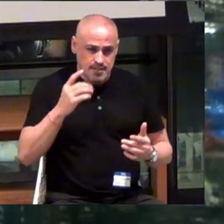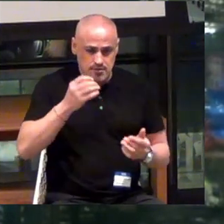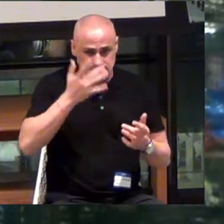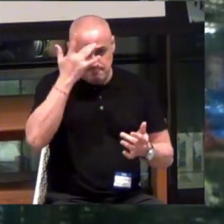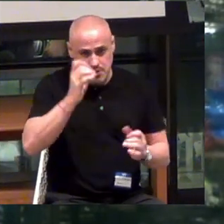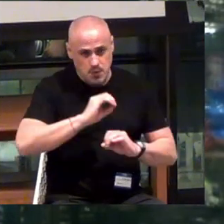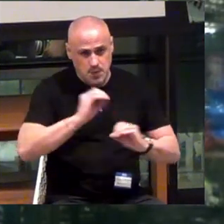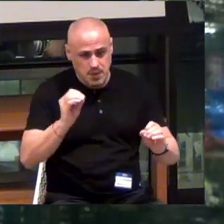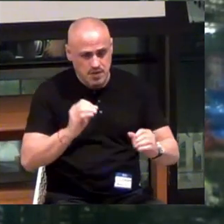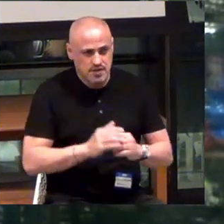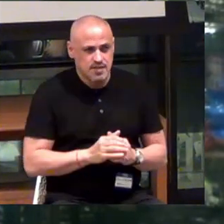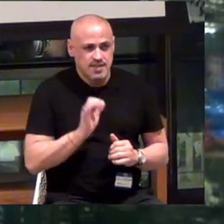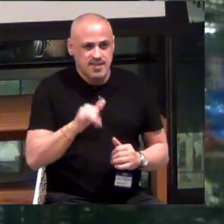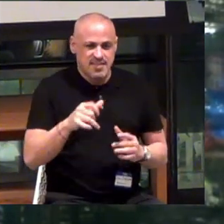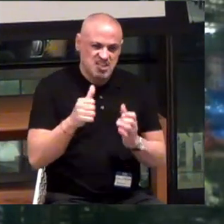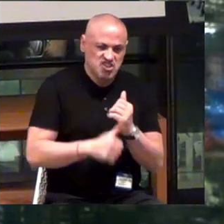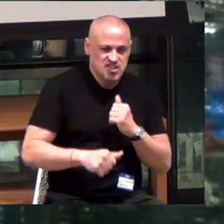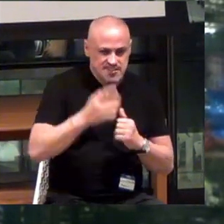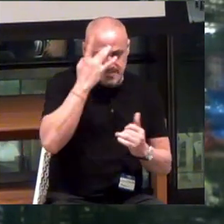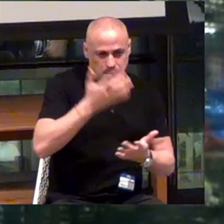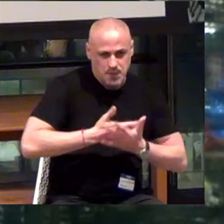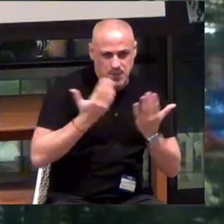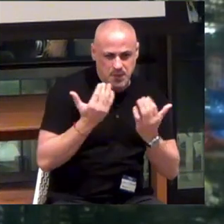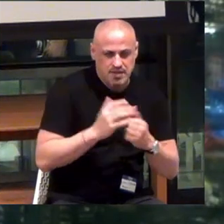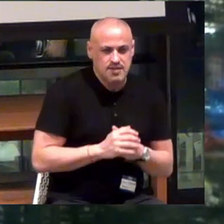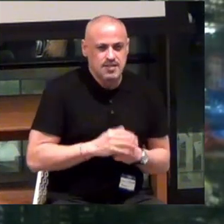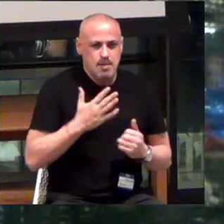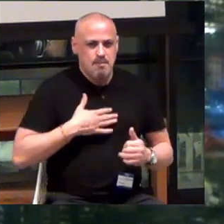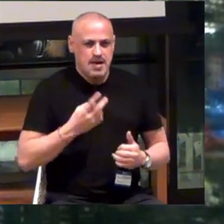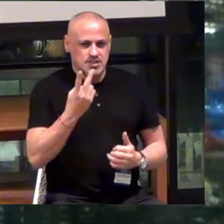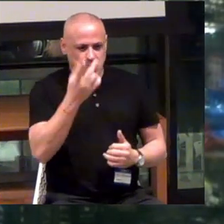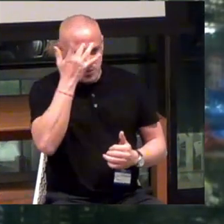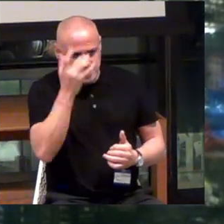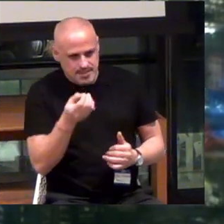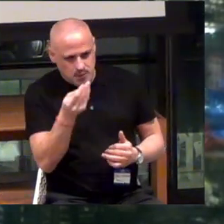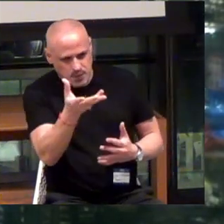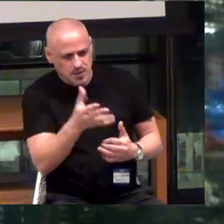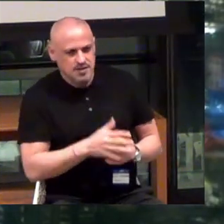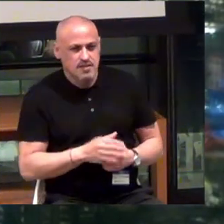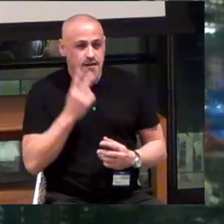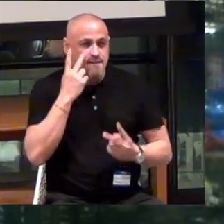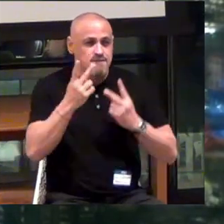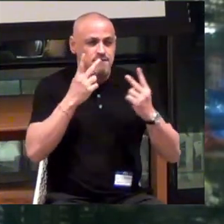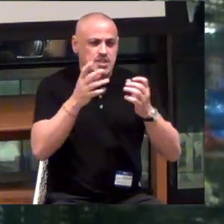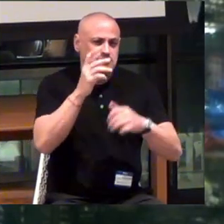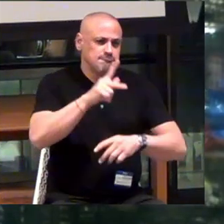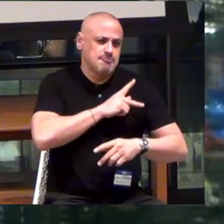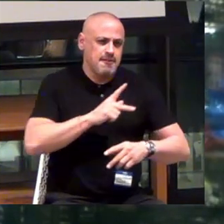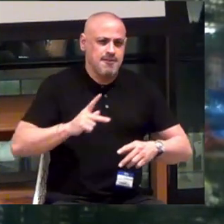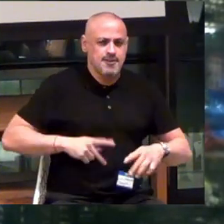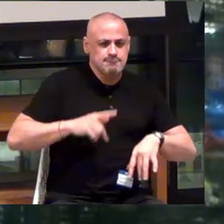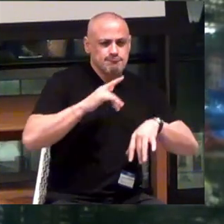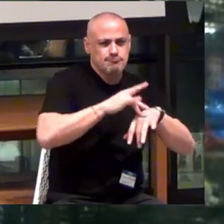That shit is senseless. Here's my two cents, and vision is king and touch is imprisoned.